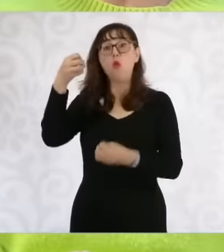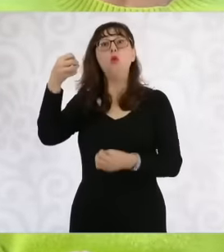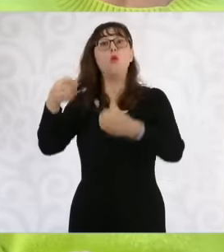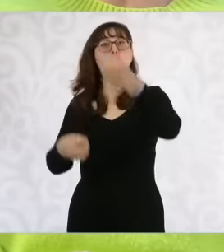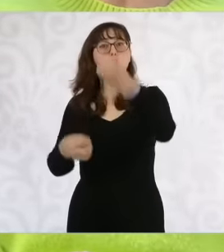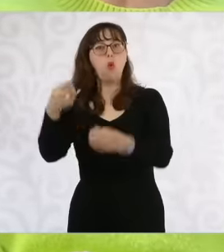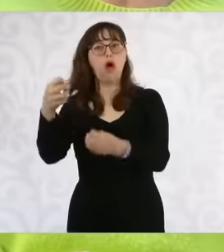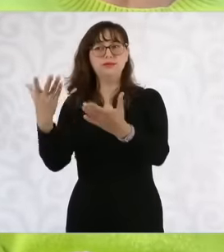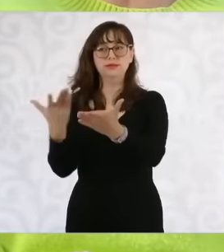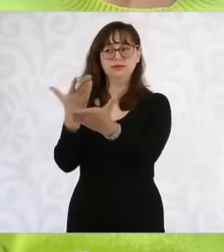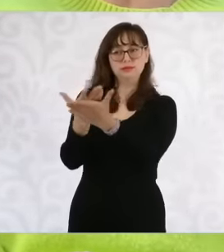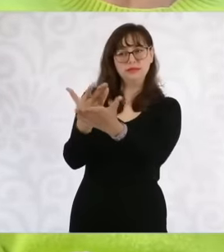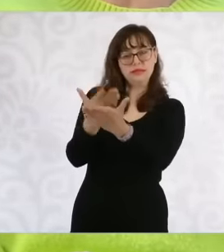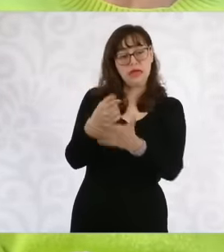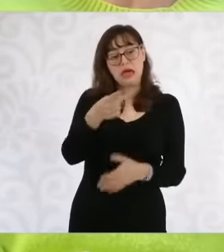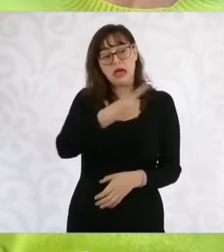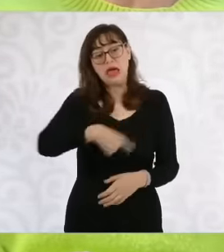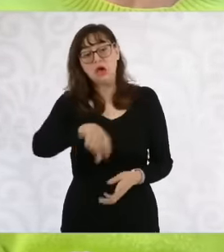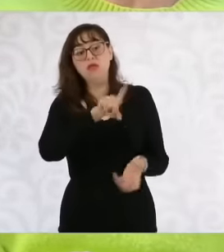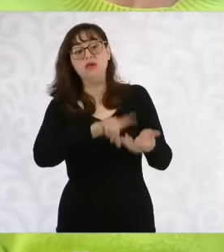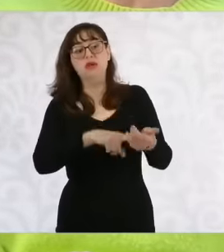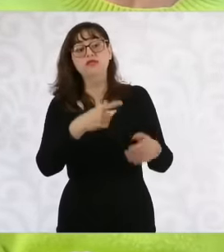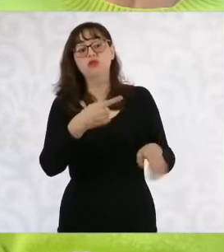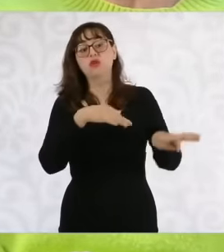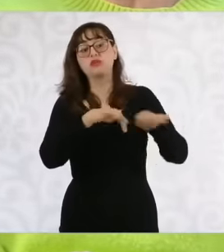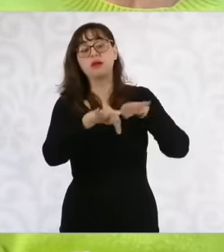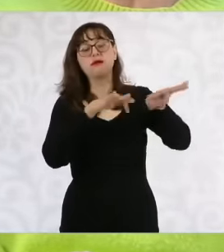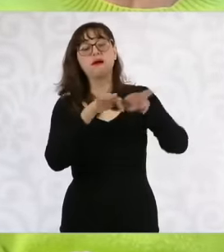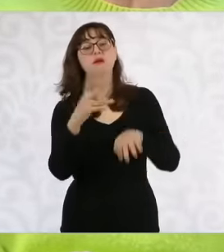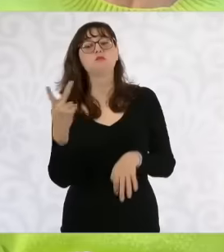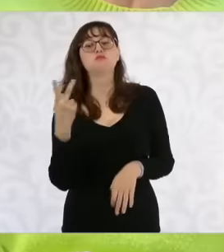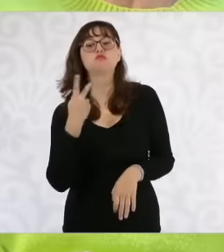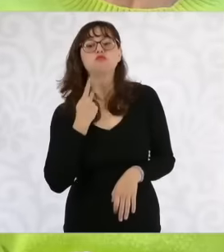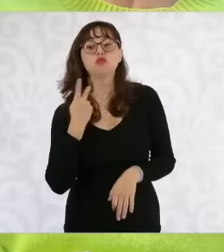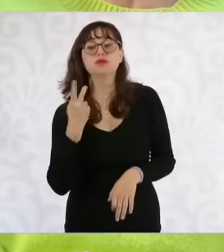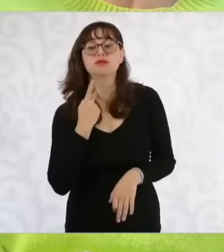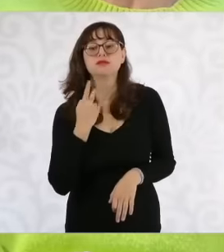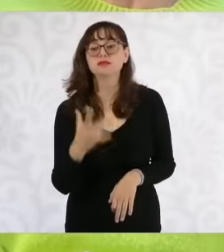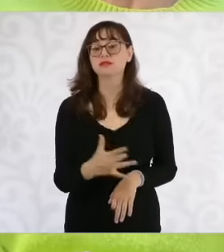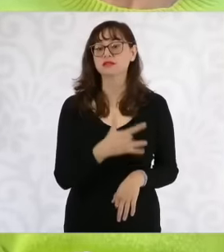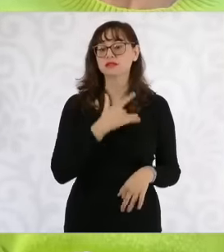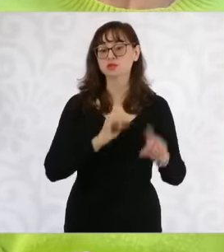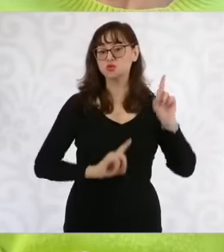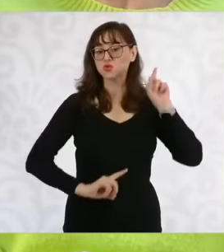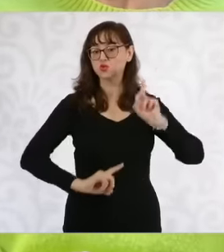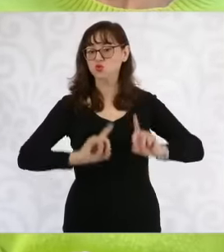you respond to those who question this? objectivity of the committee and what actions it would take